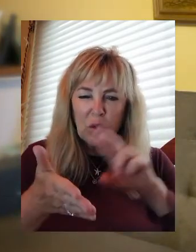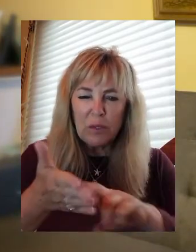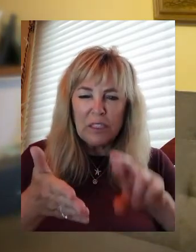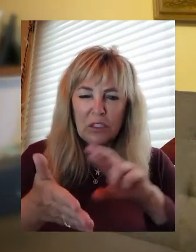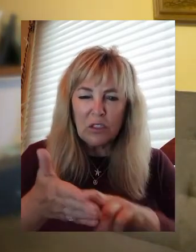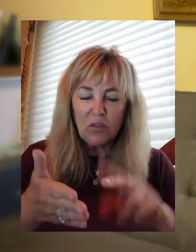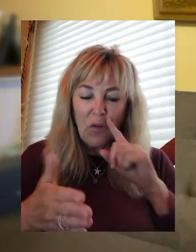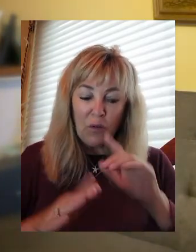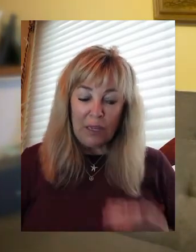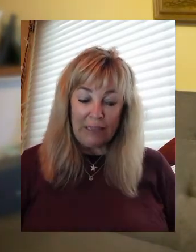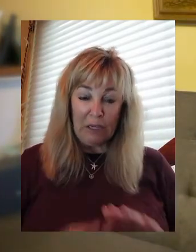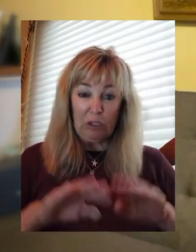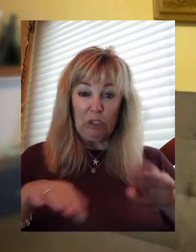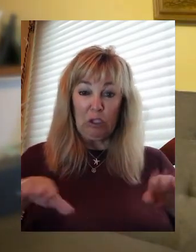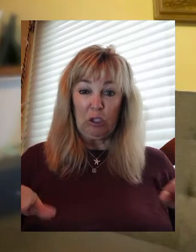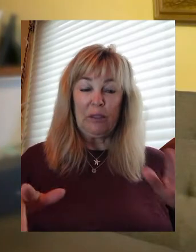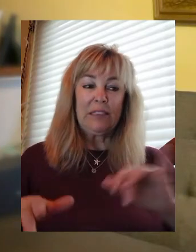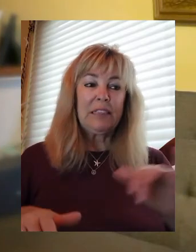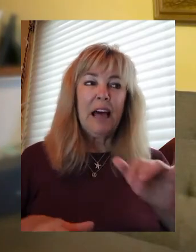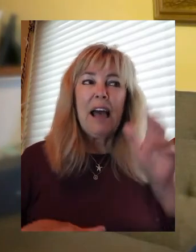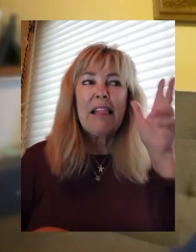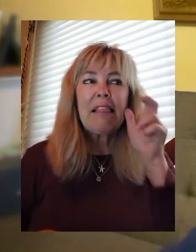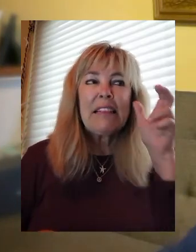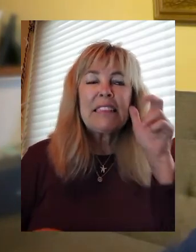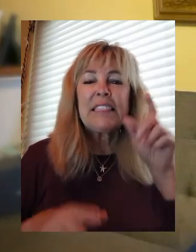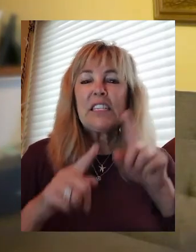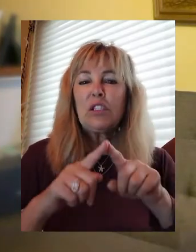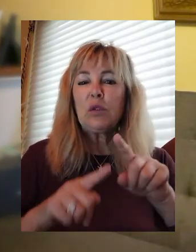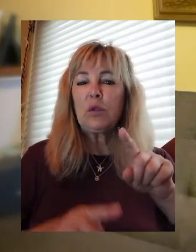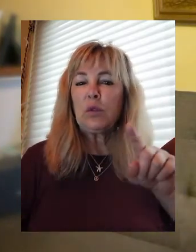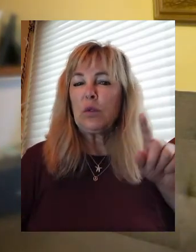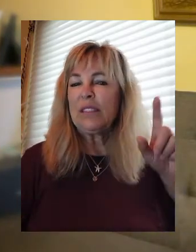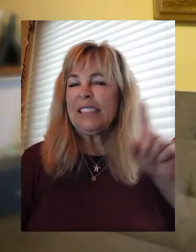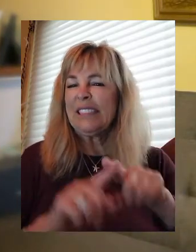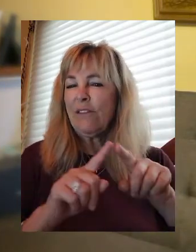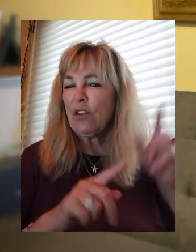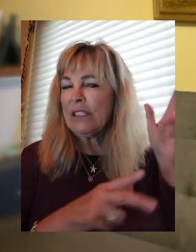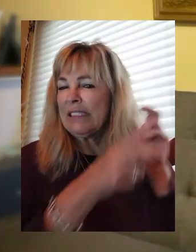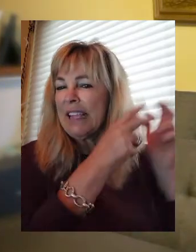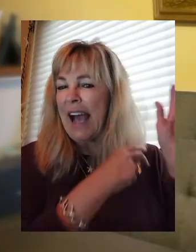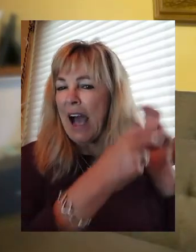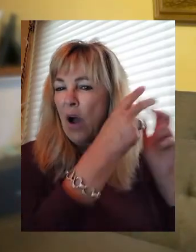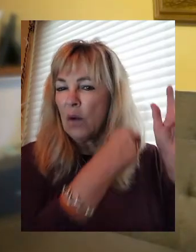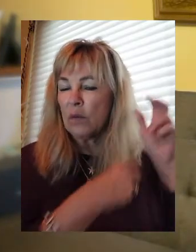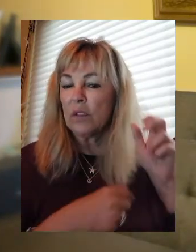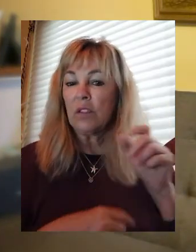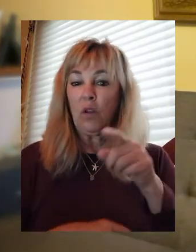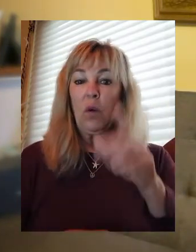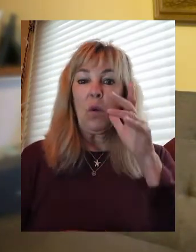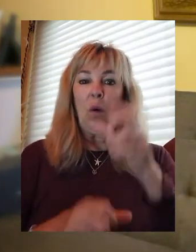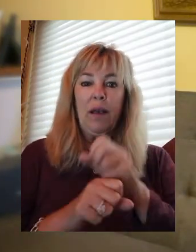it's probably like listening to the sounds. And you will get that information when you work with